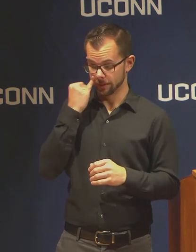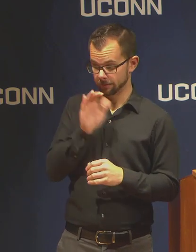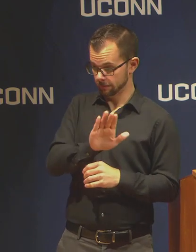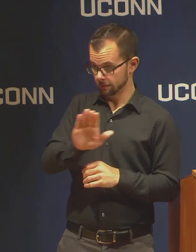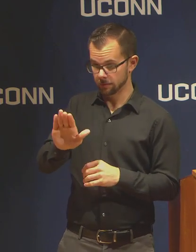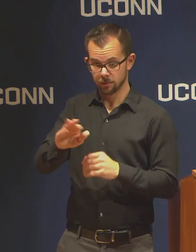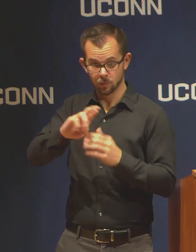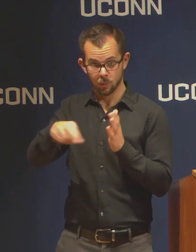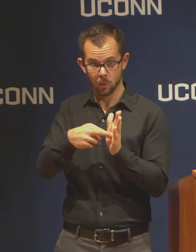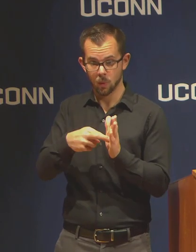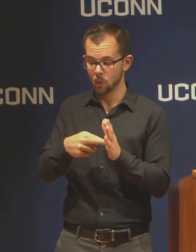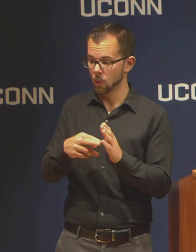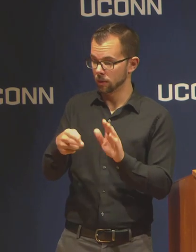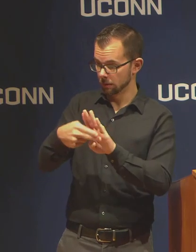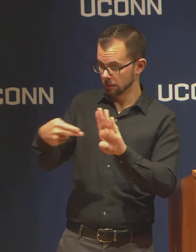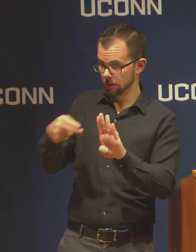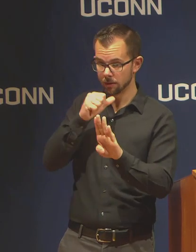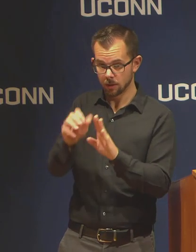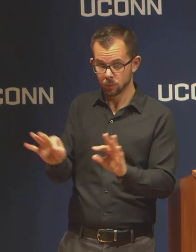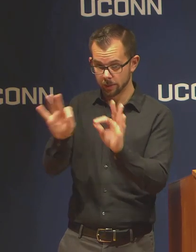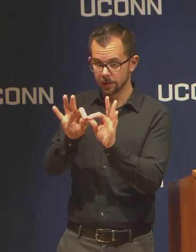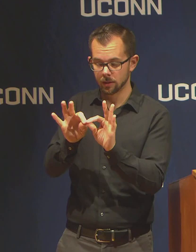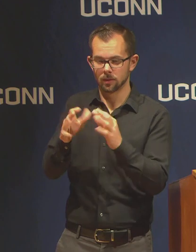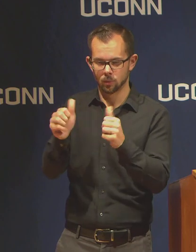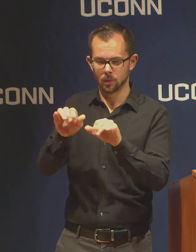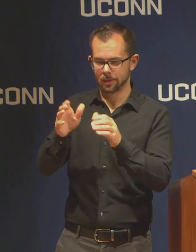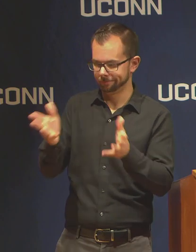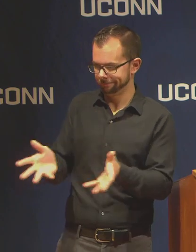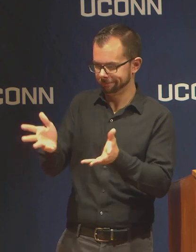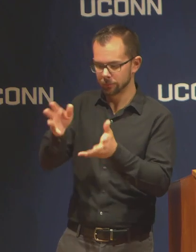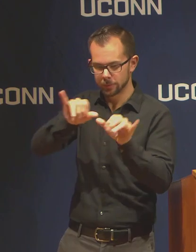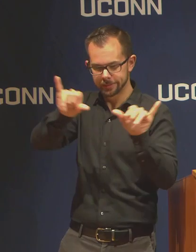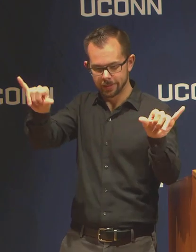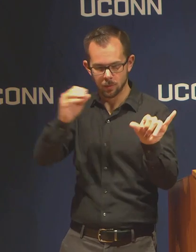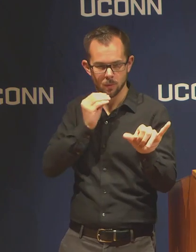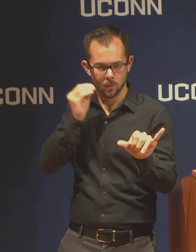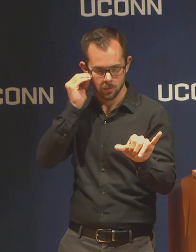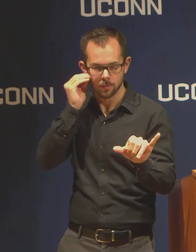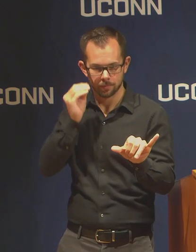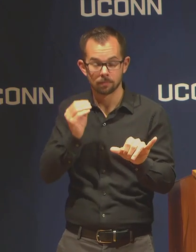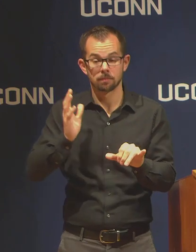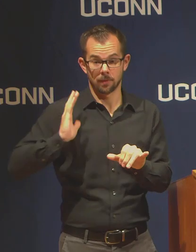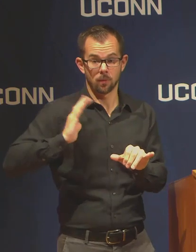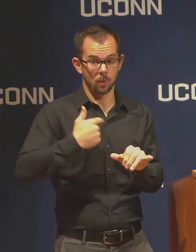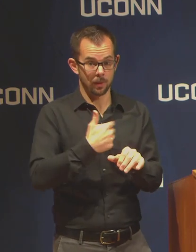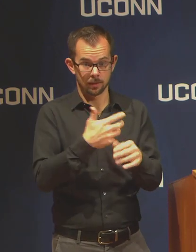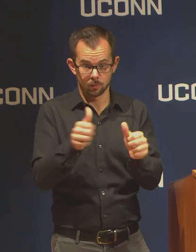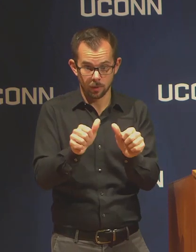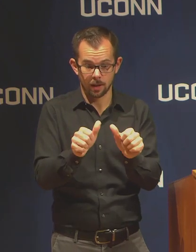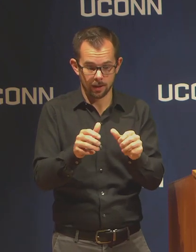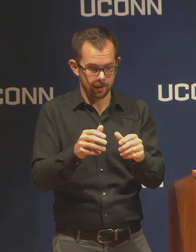So, that's a shift from the last time where we tried to have staff as much as possible telecommute and those